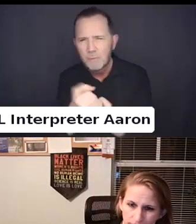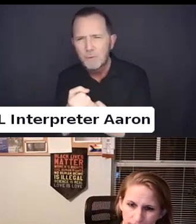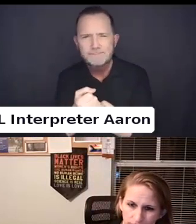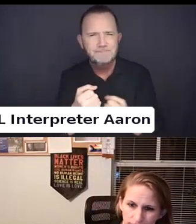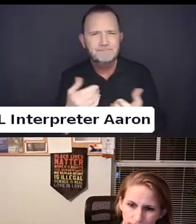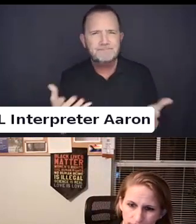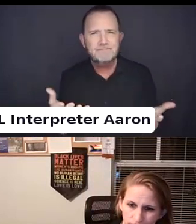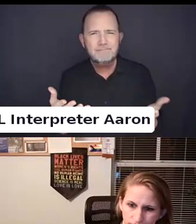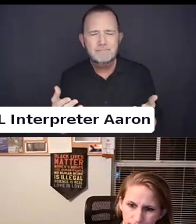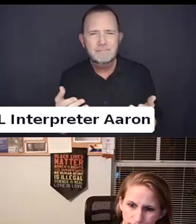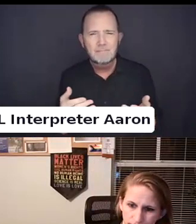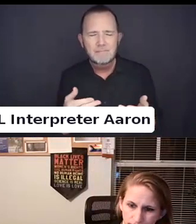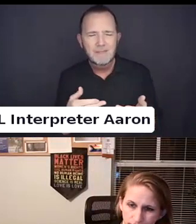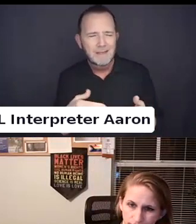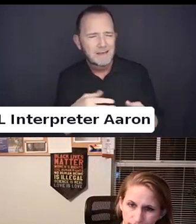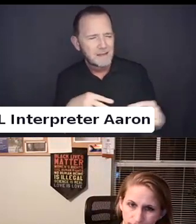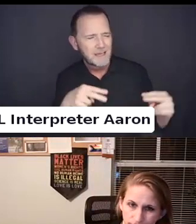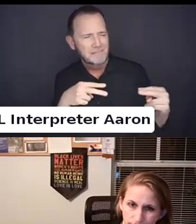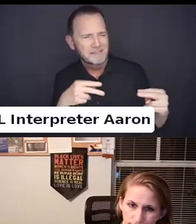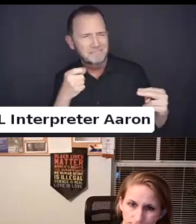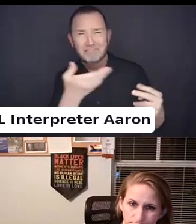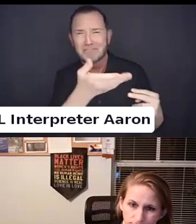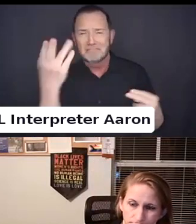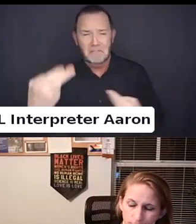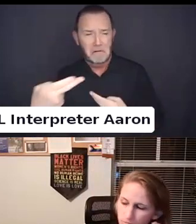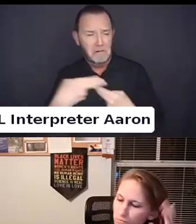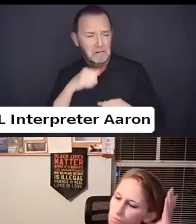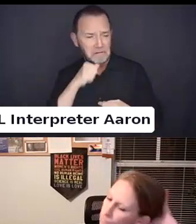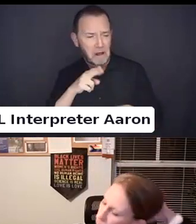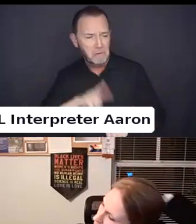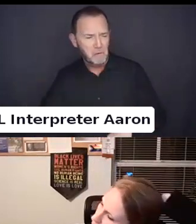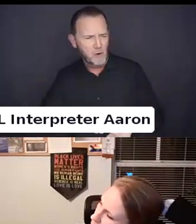be normal or not normal. And how those things kind of begin to fade away.